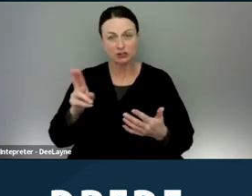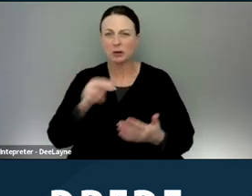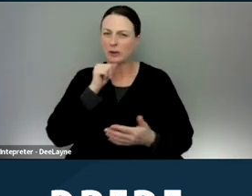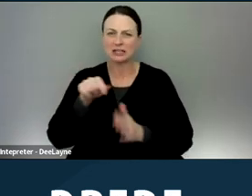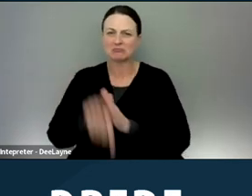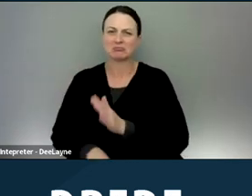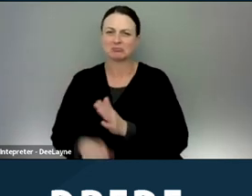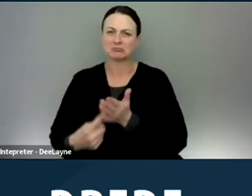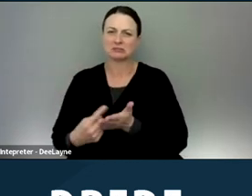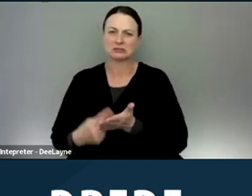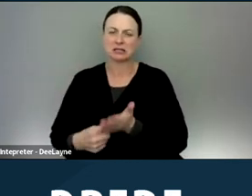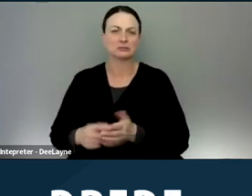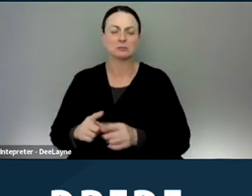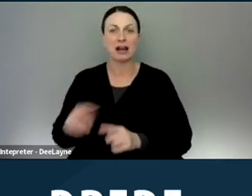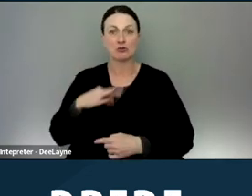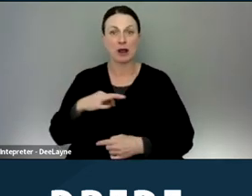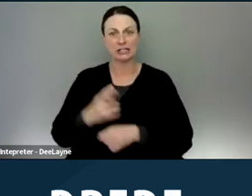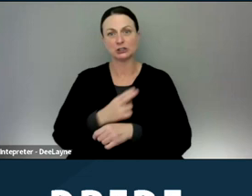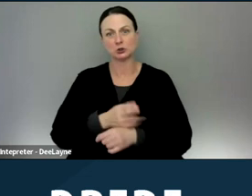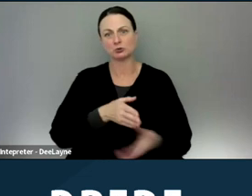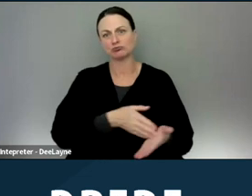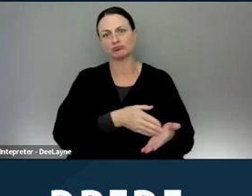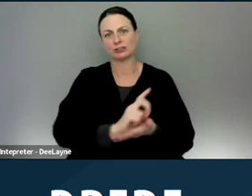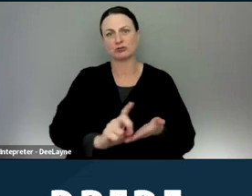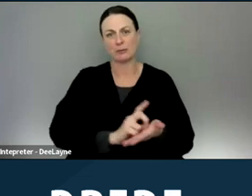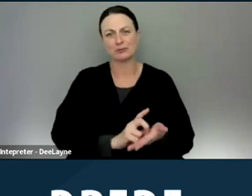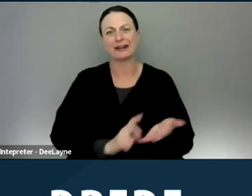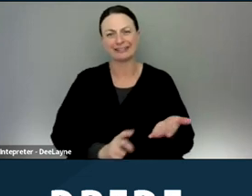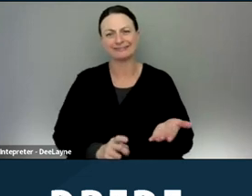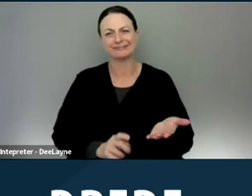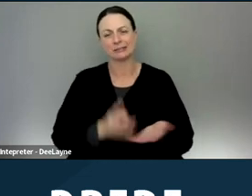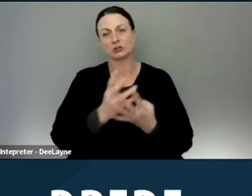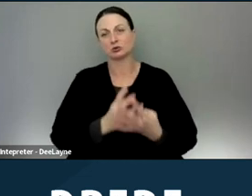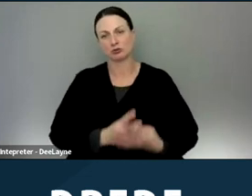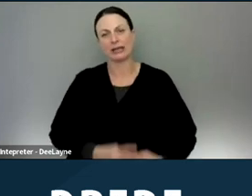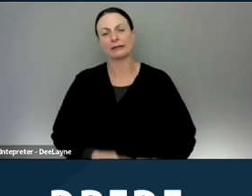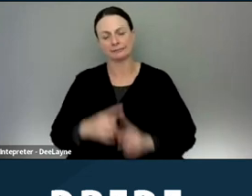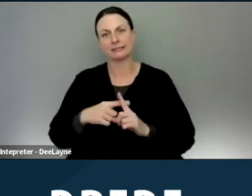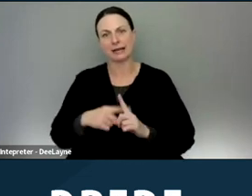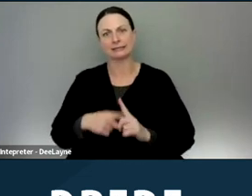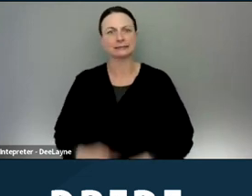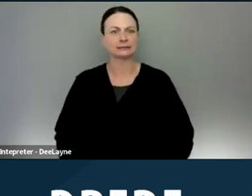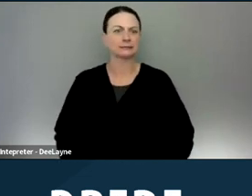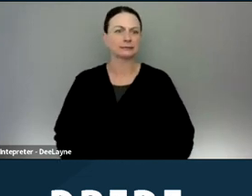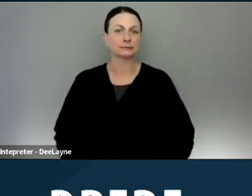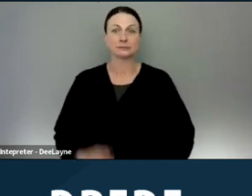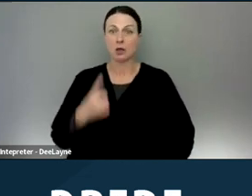but how credit is used in a discriminatory way to screen tenants. And then lastly, the one federal thing that was,